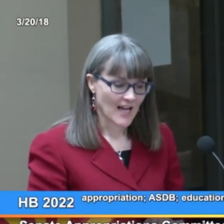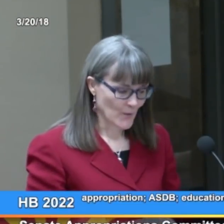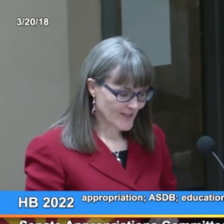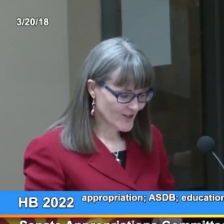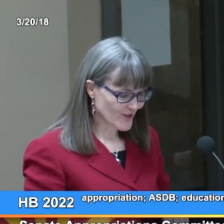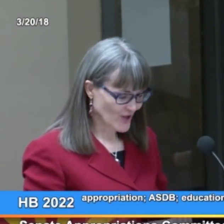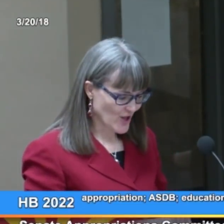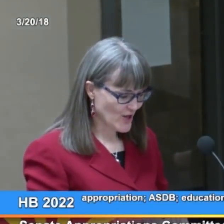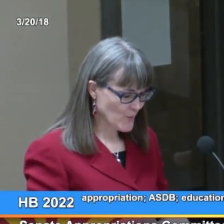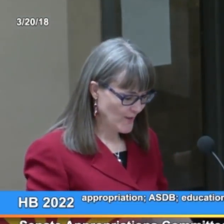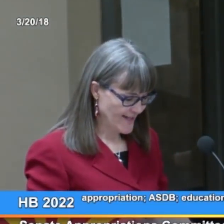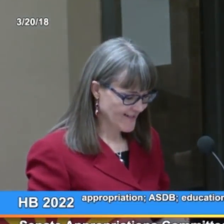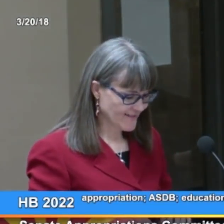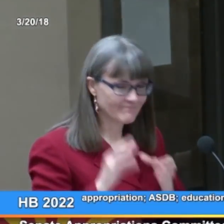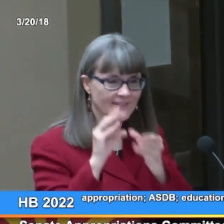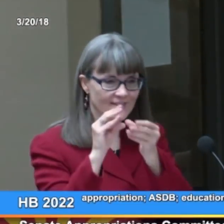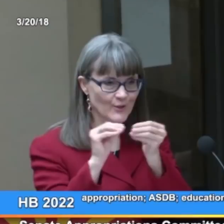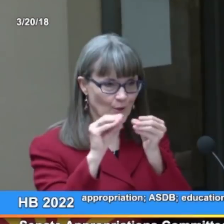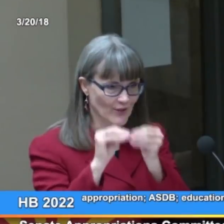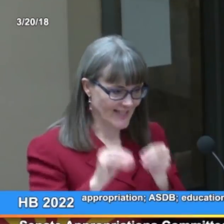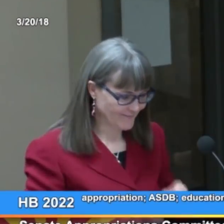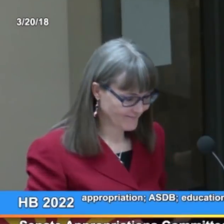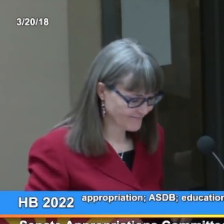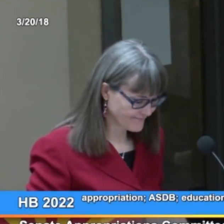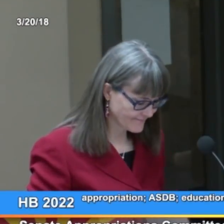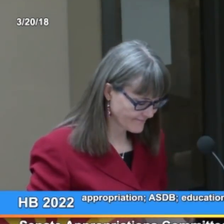I want to start with a story.